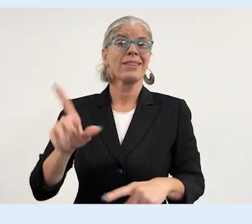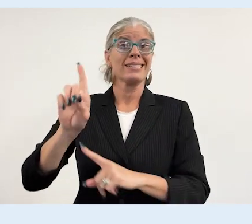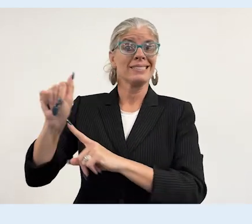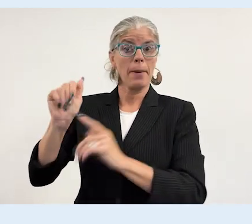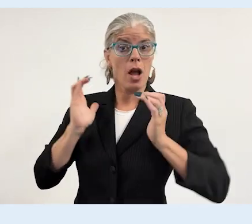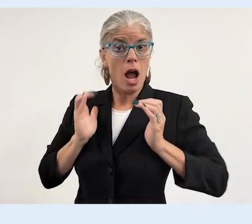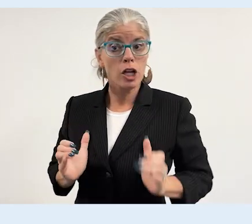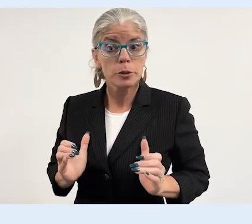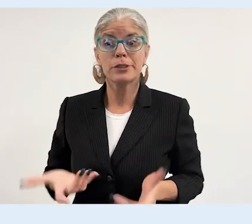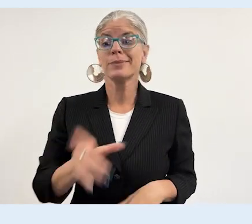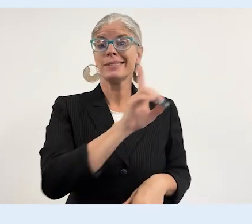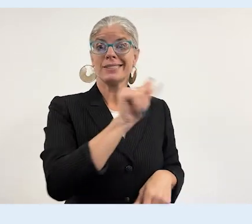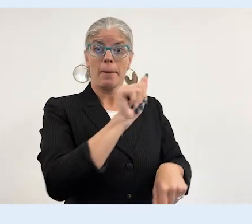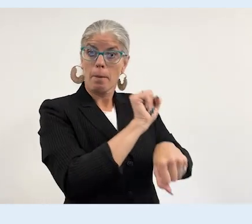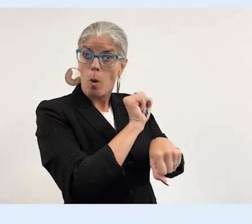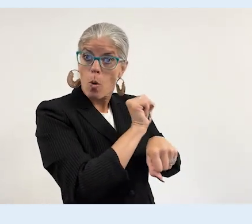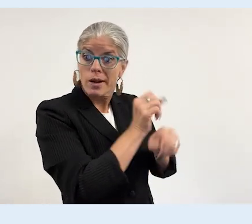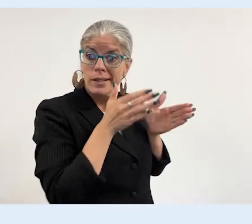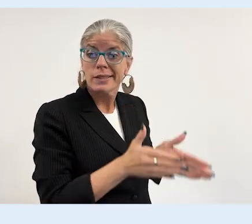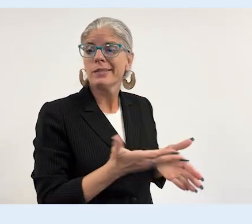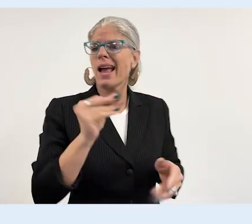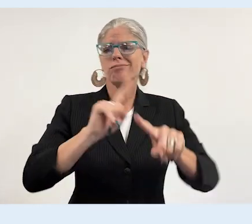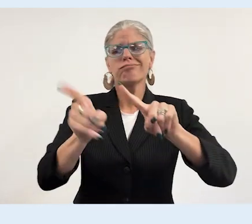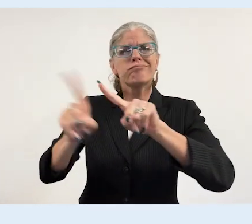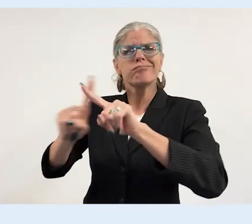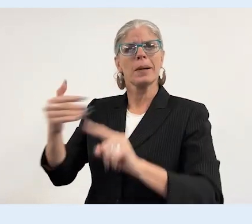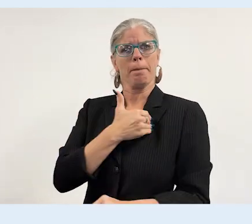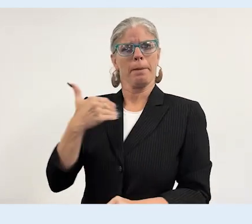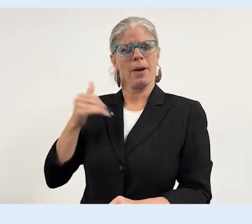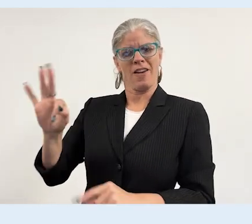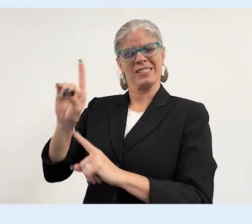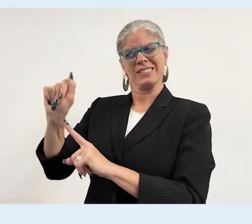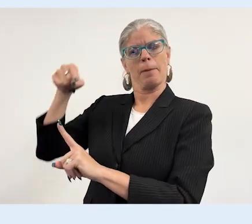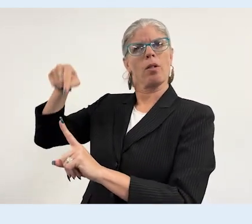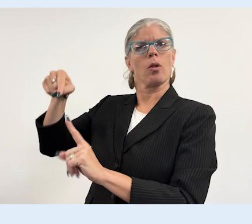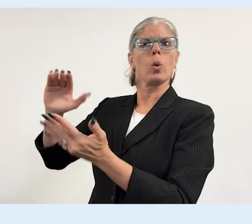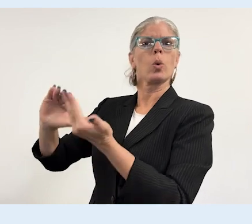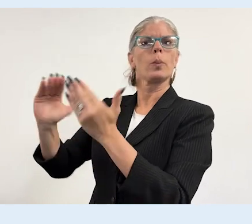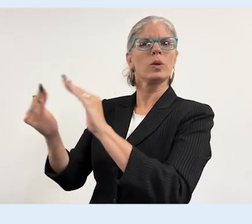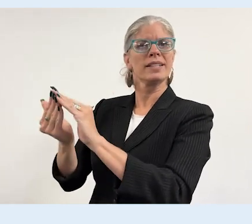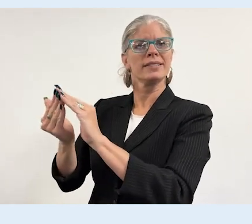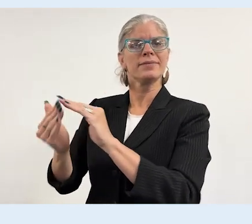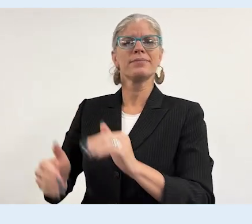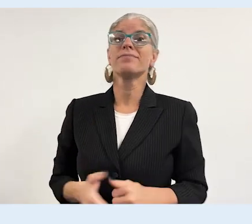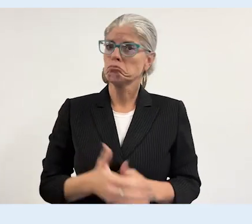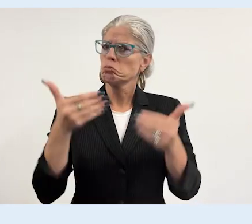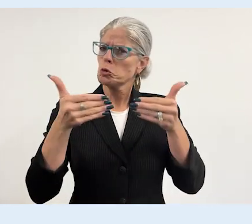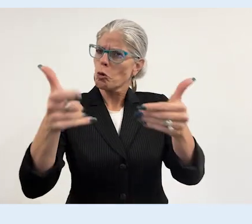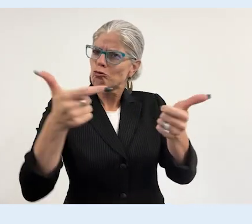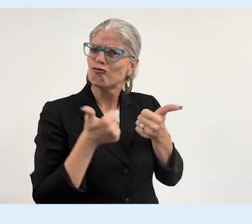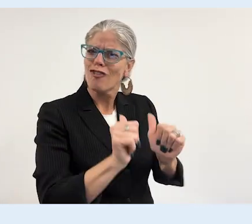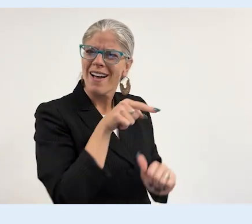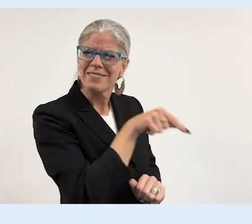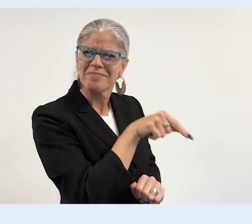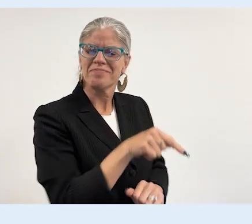and all members of the disability community. Give it a try, thanks.